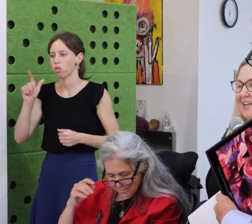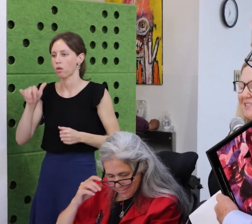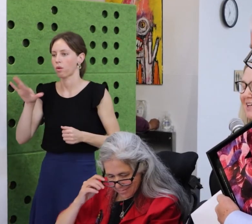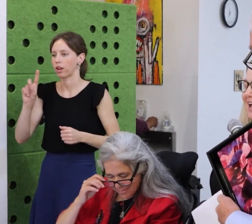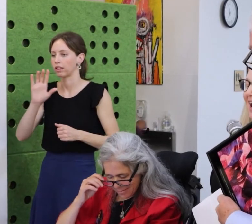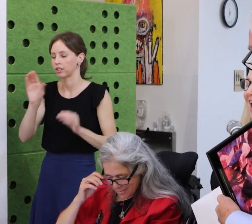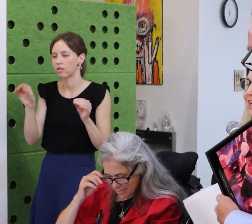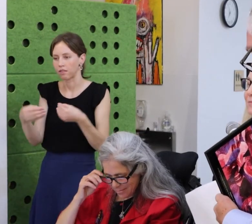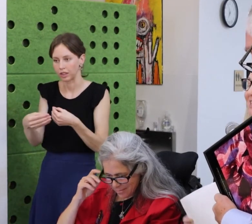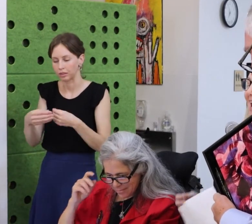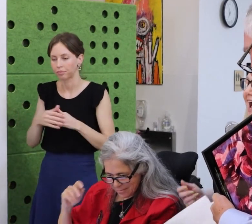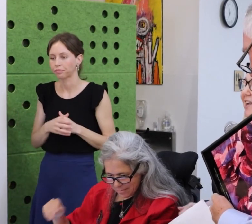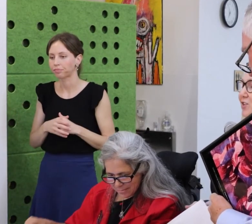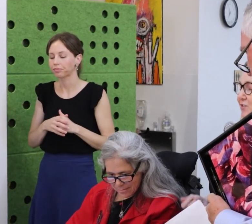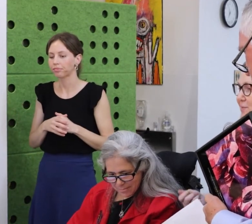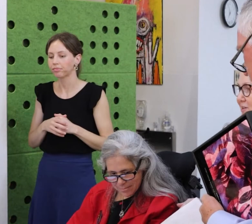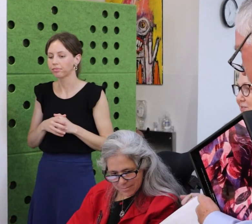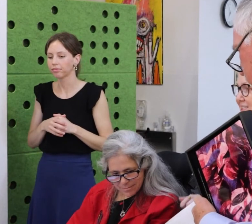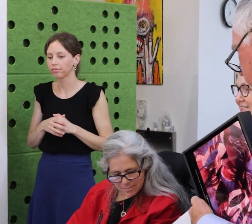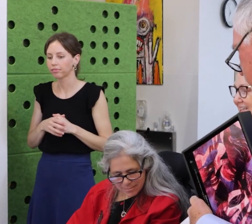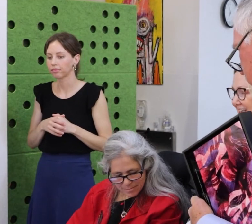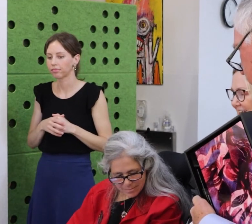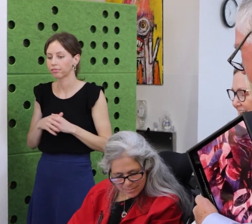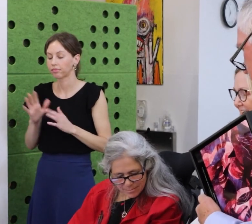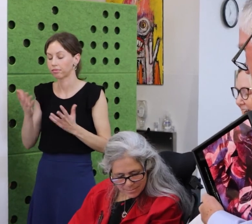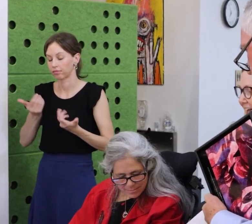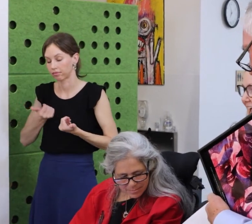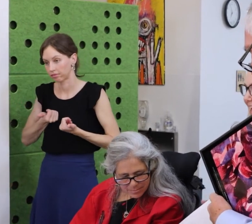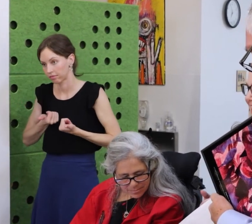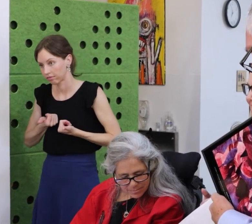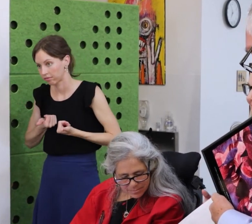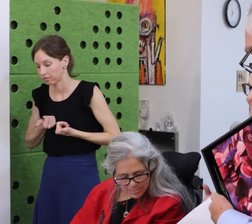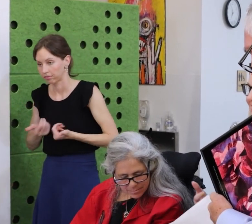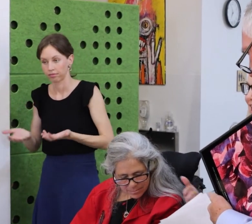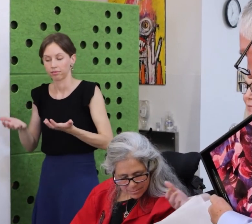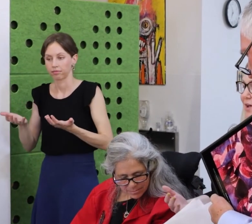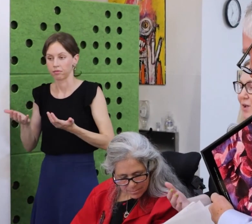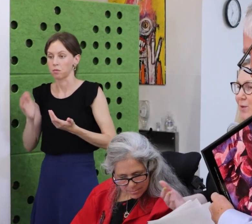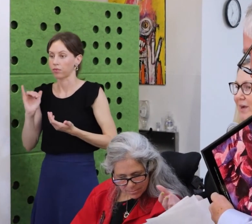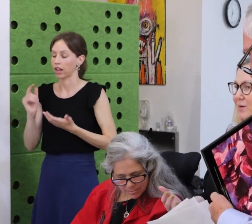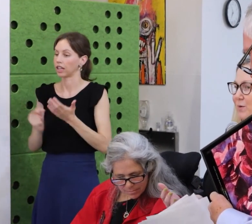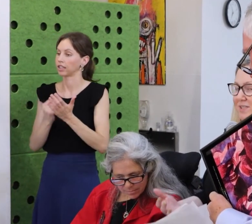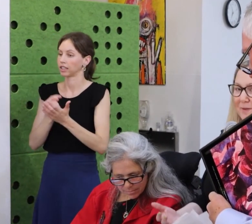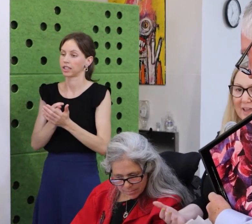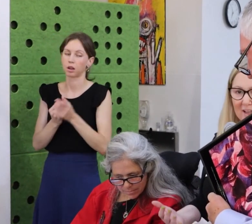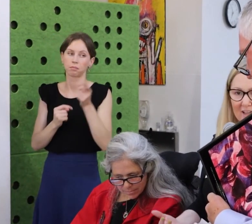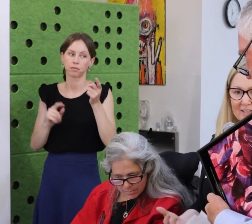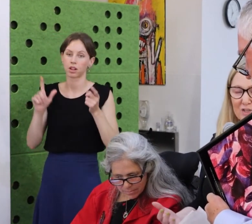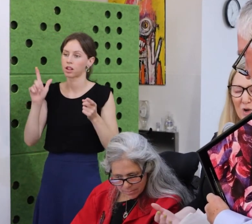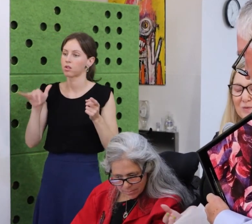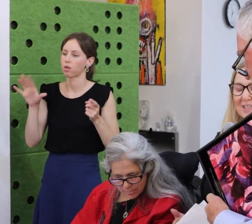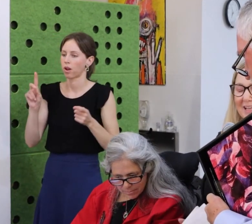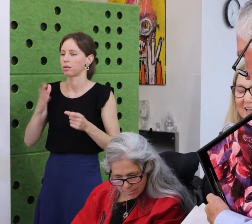Do not forget the cupcake. December 9, today was his birthday and we ate Chipotle.